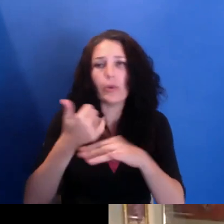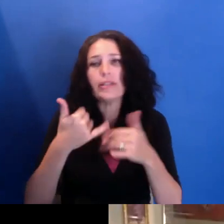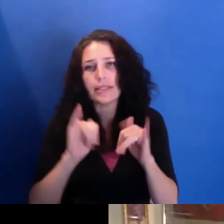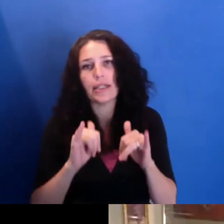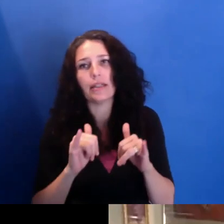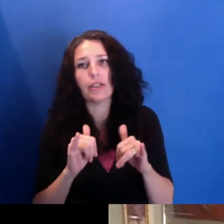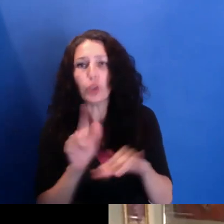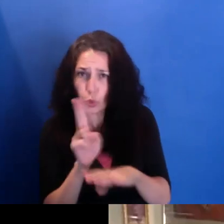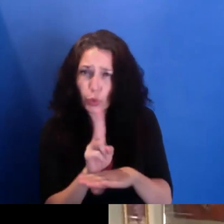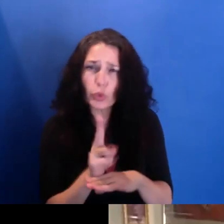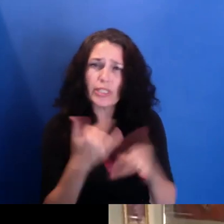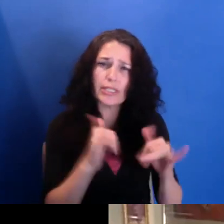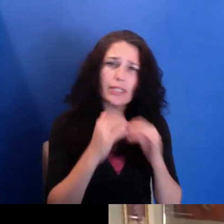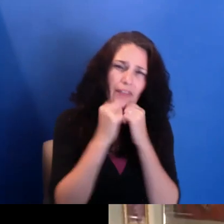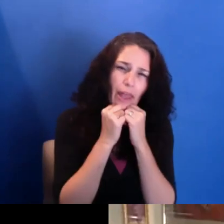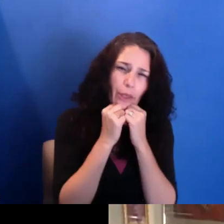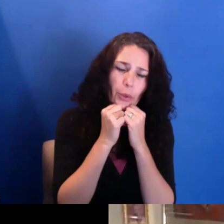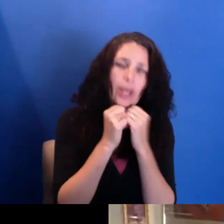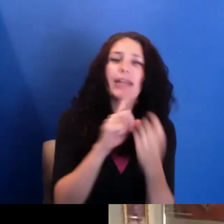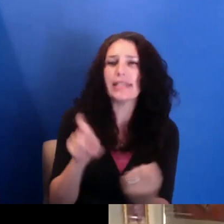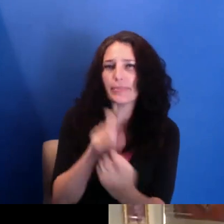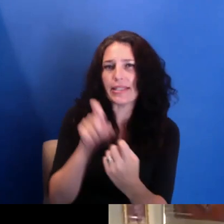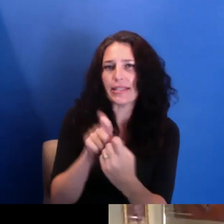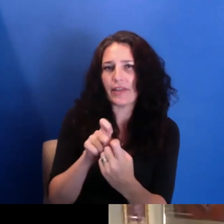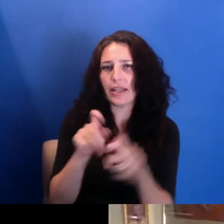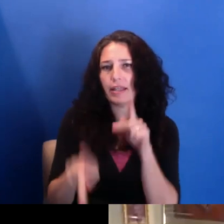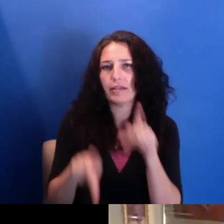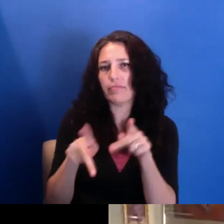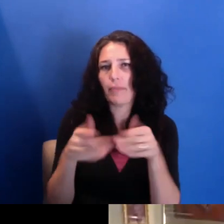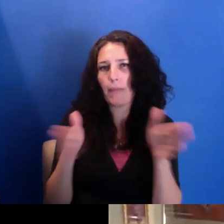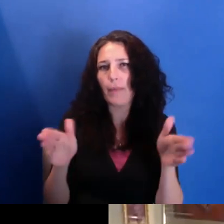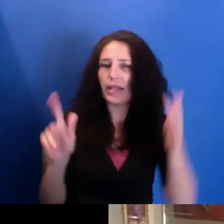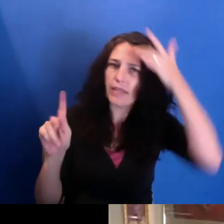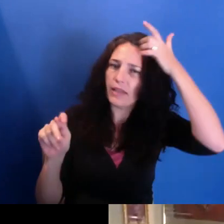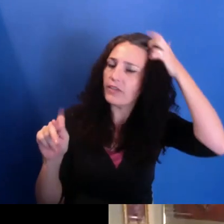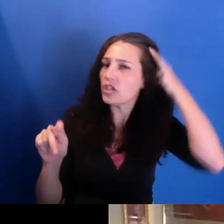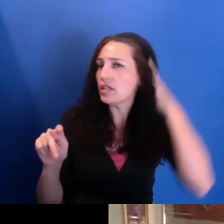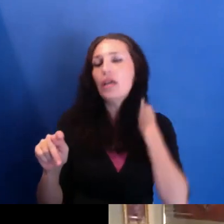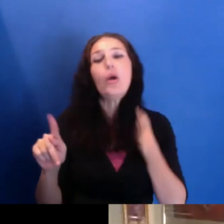And that, you know, we cannot give up on that.